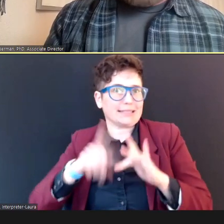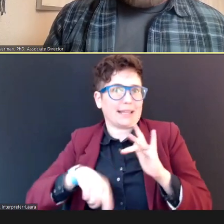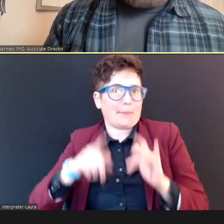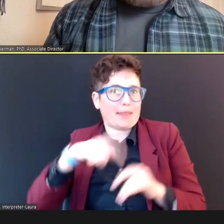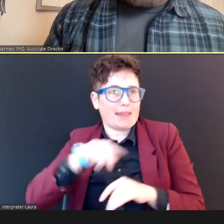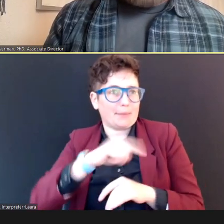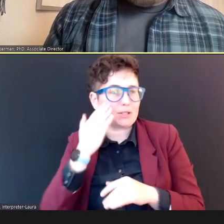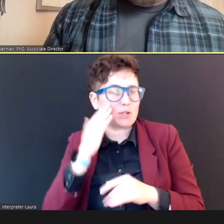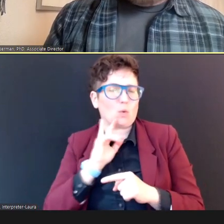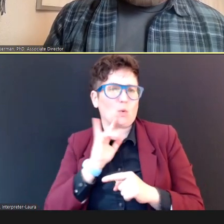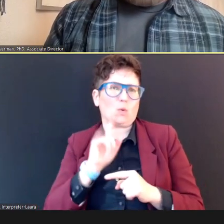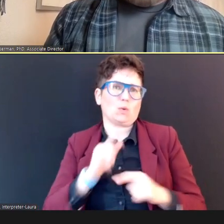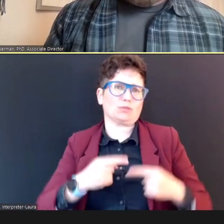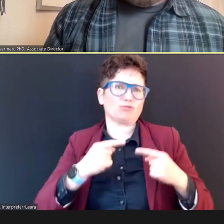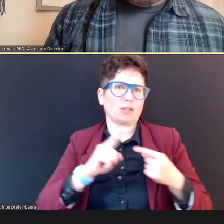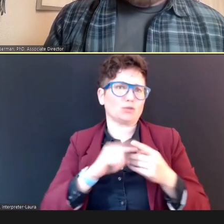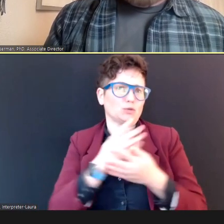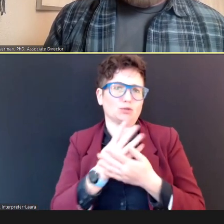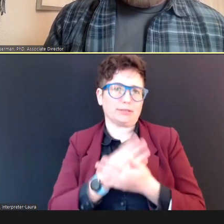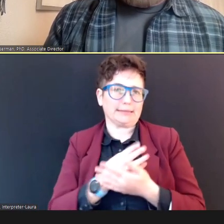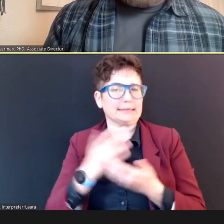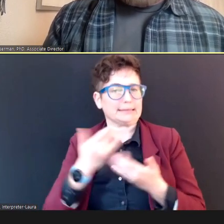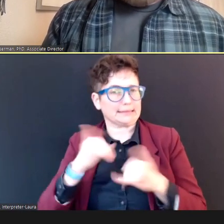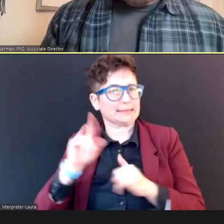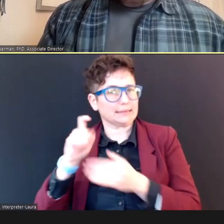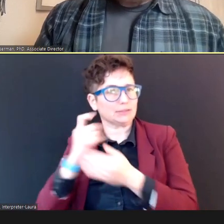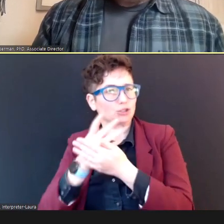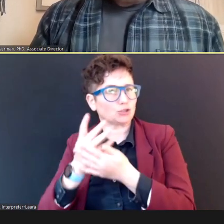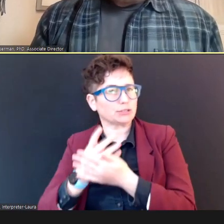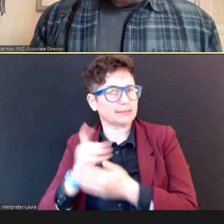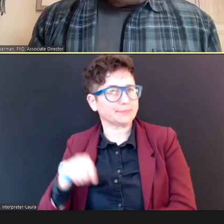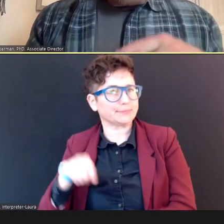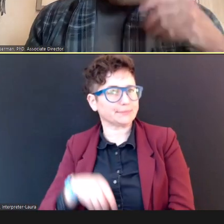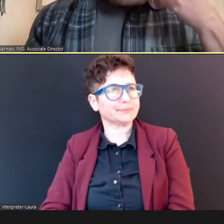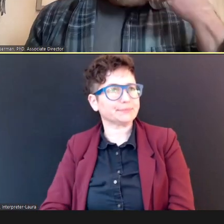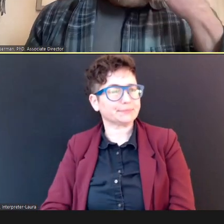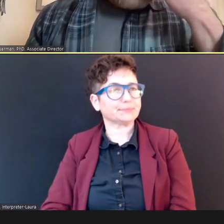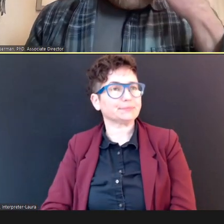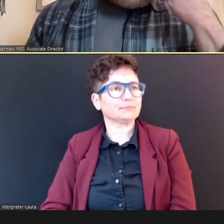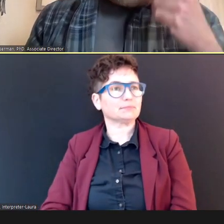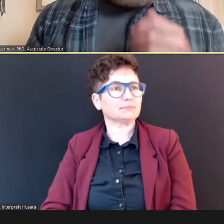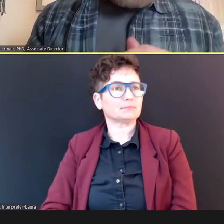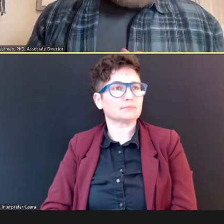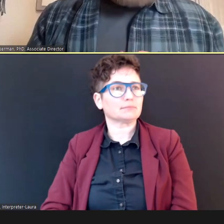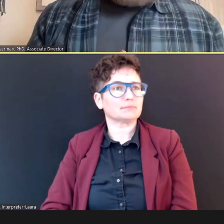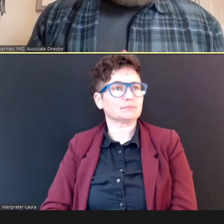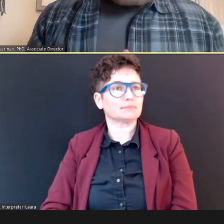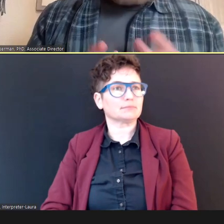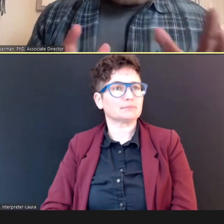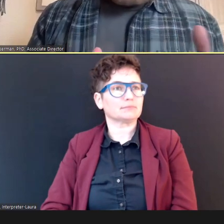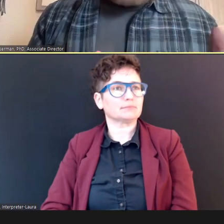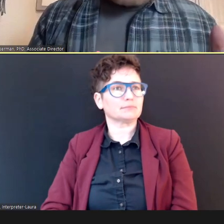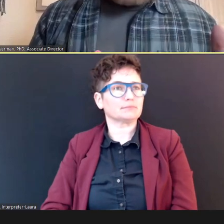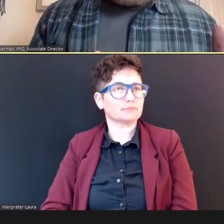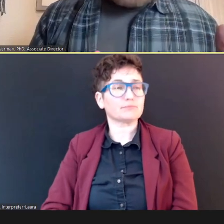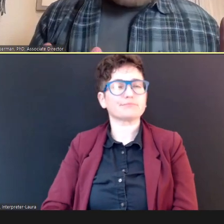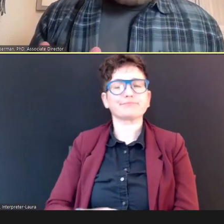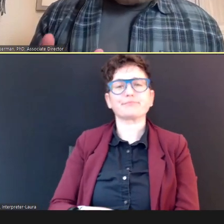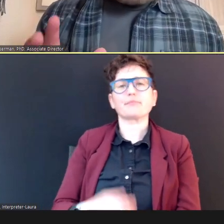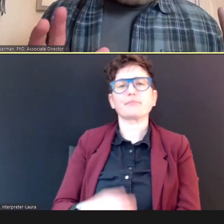(Slide advances), So... We just mentioned having a pediatric audiologist, in the